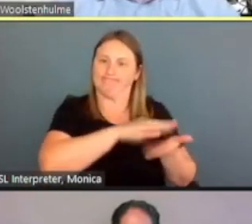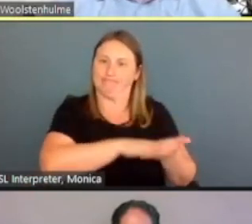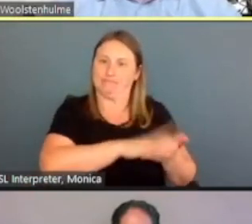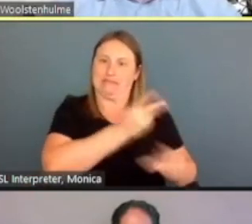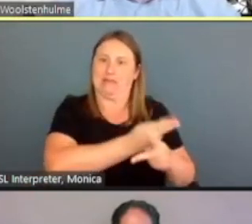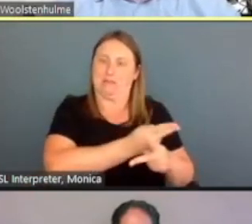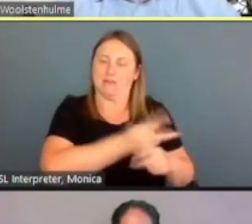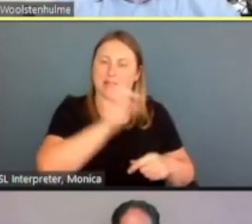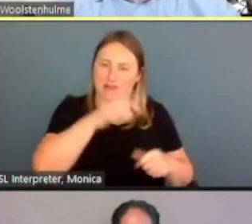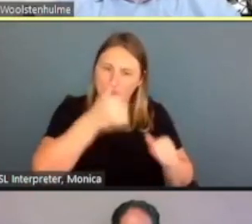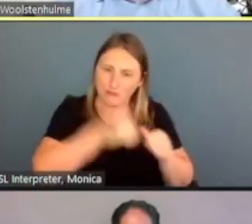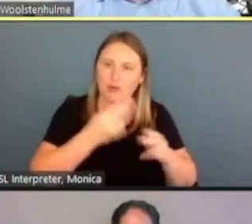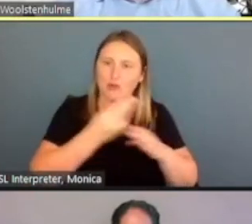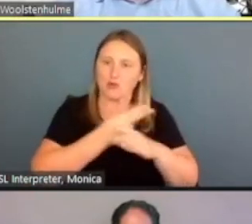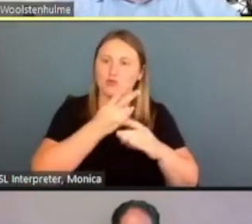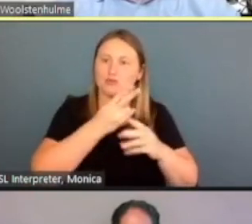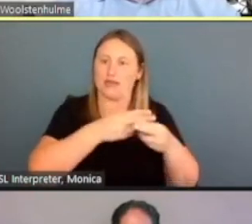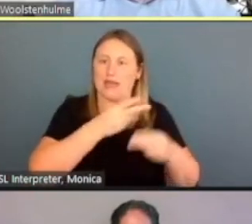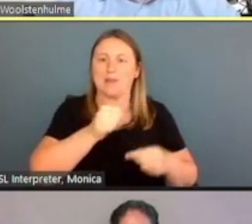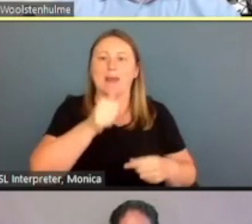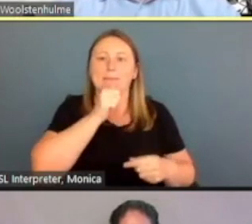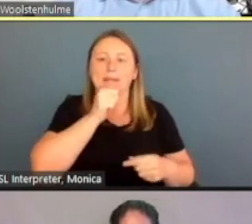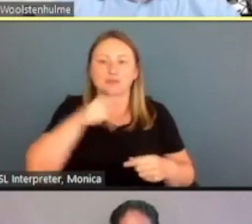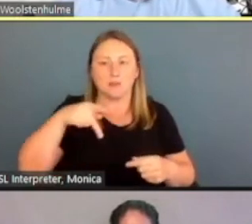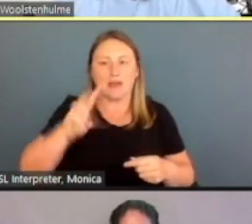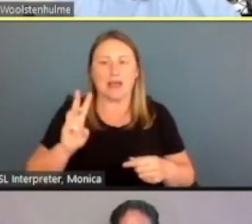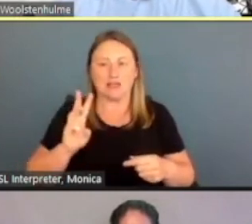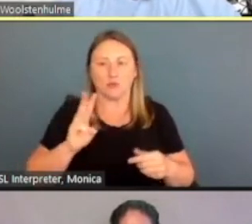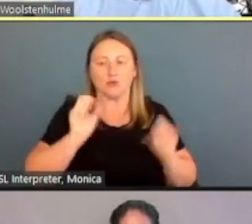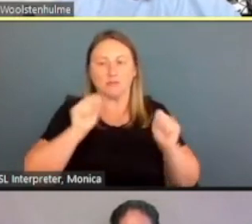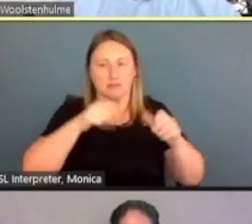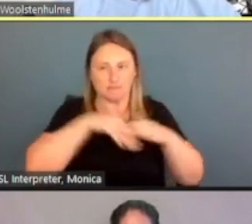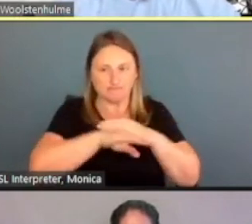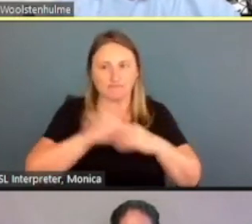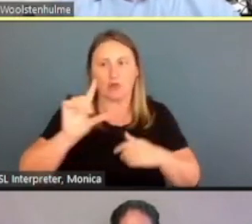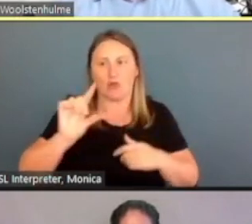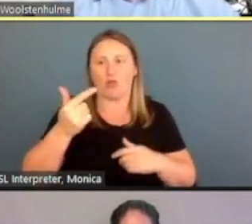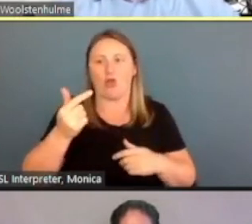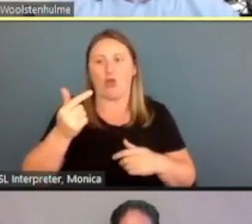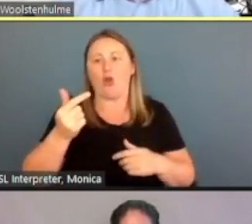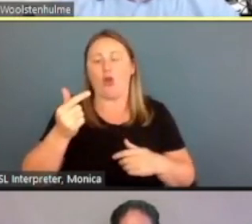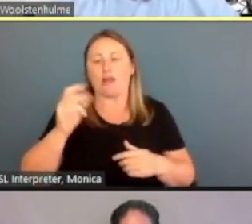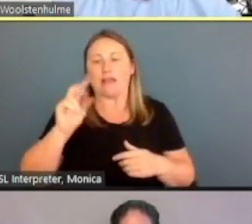the username and the password to log in. And as part of this also